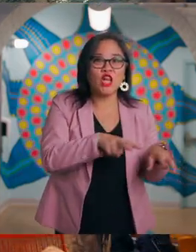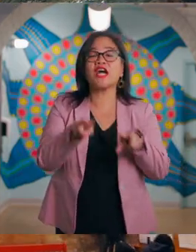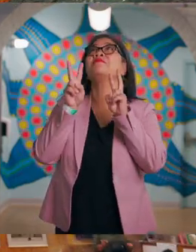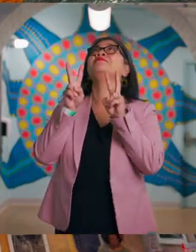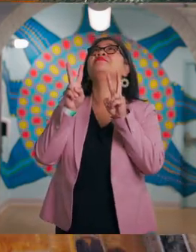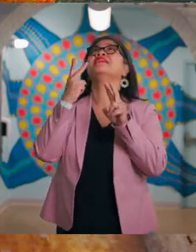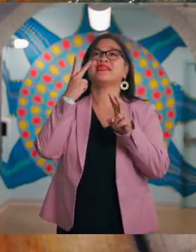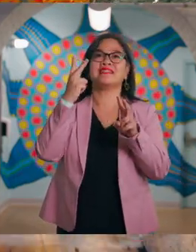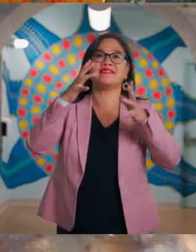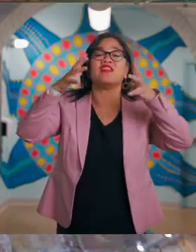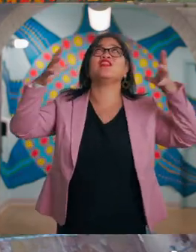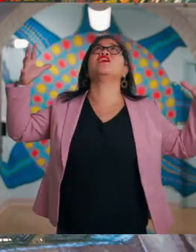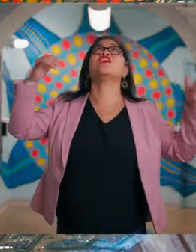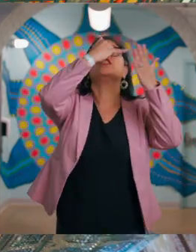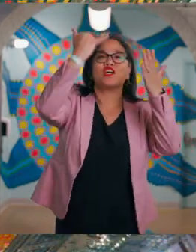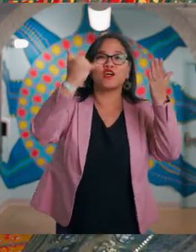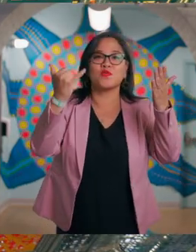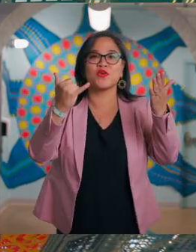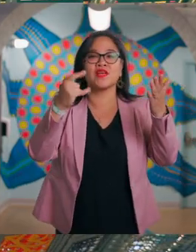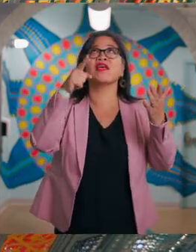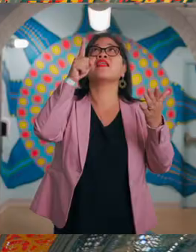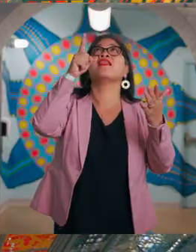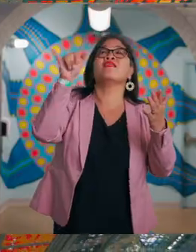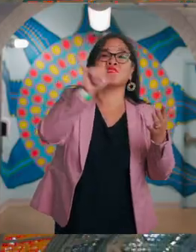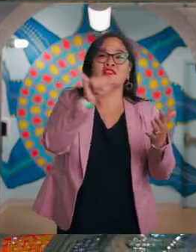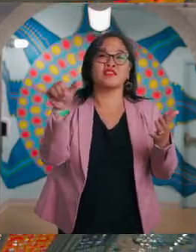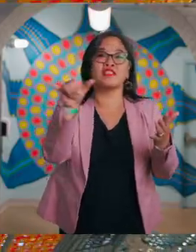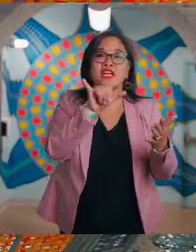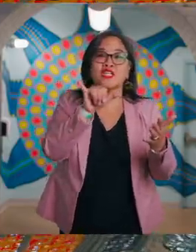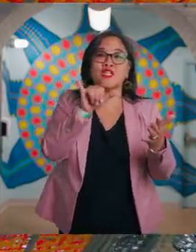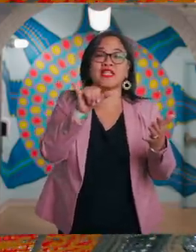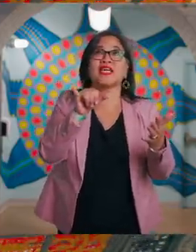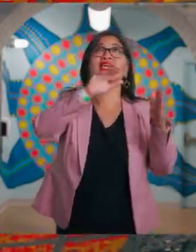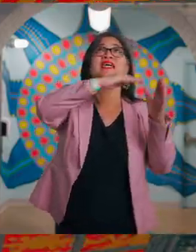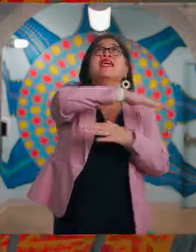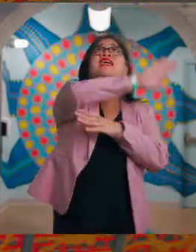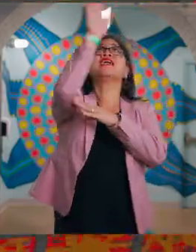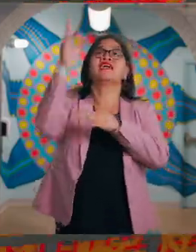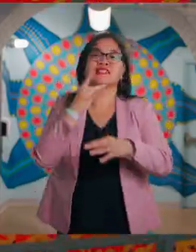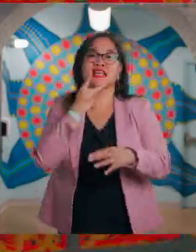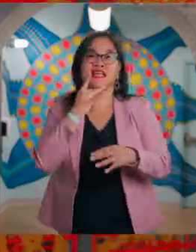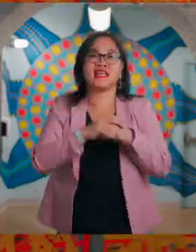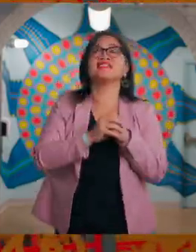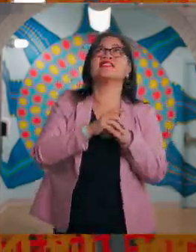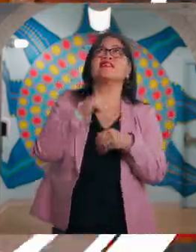Look up to see a large artwork that was designed to look like a skylight that was once in this room.